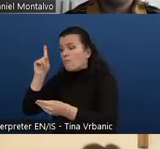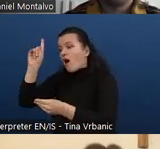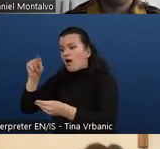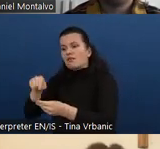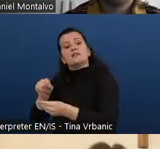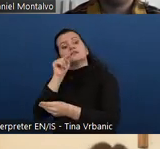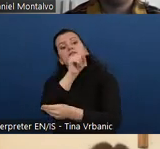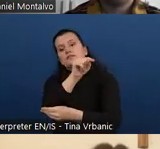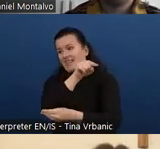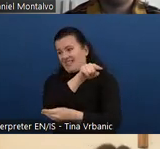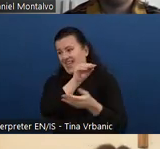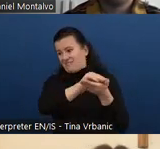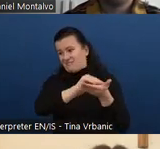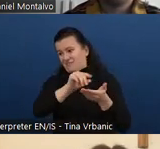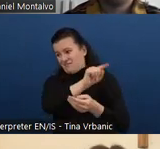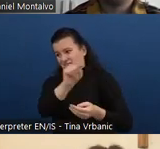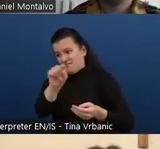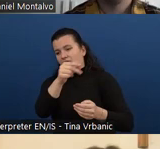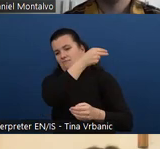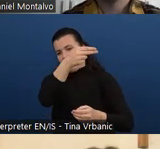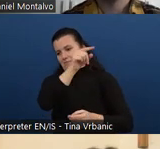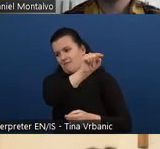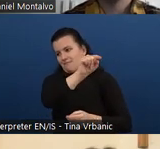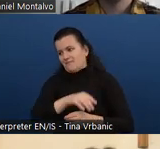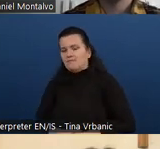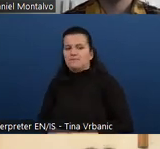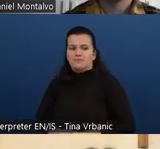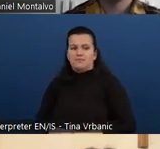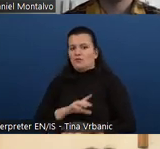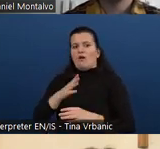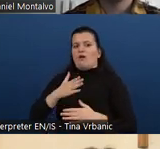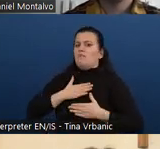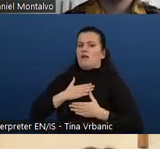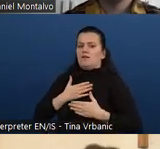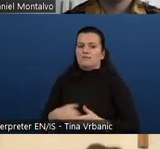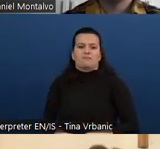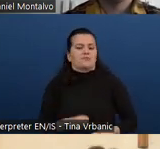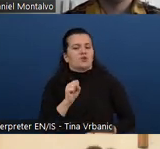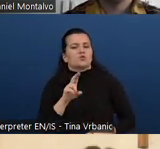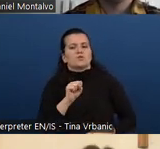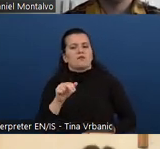I think that's one of the really cool things about this. So another question is interesting.